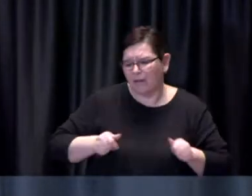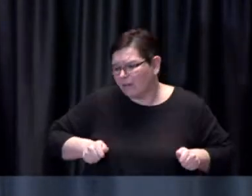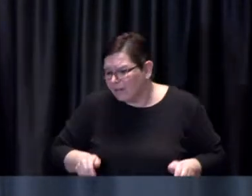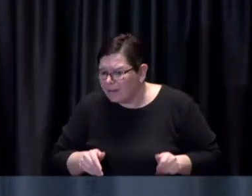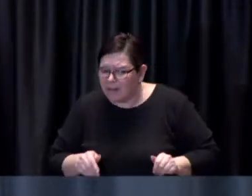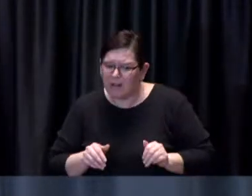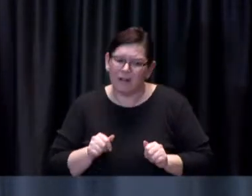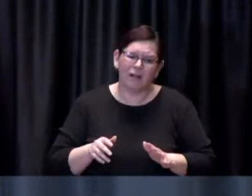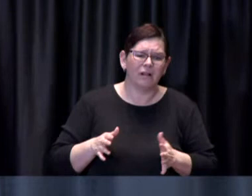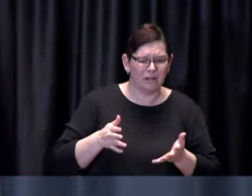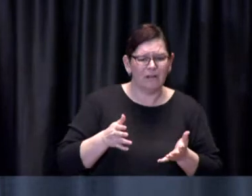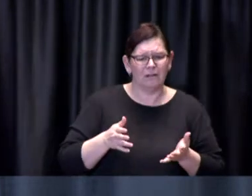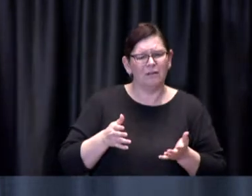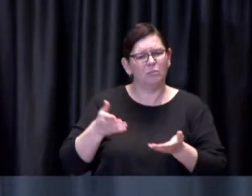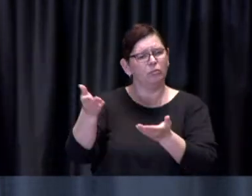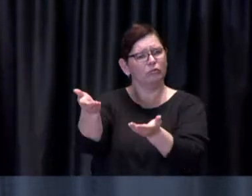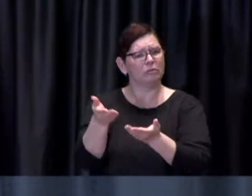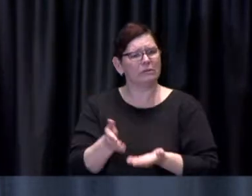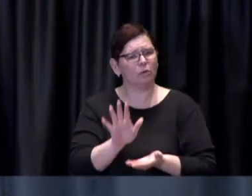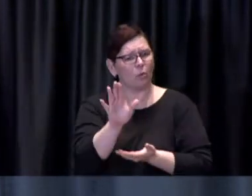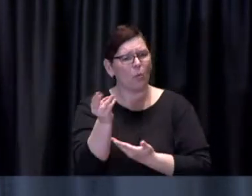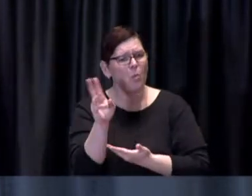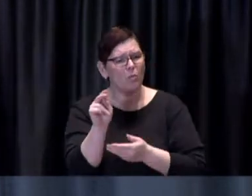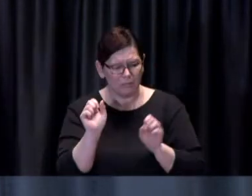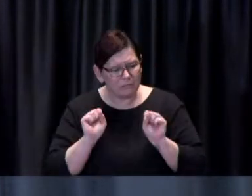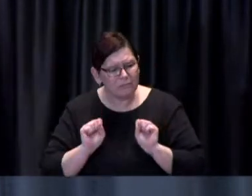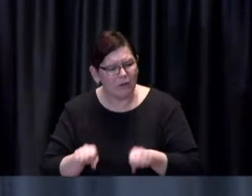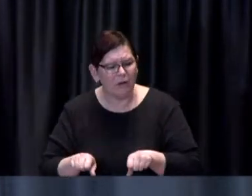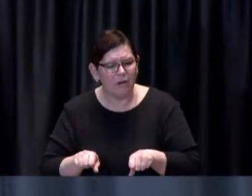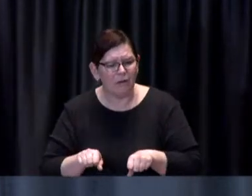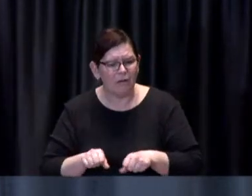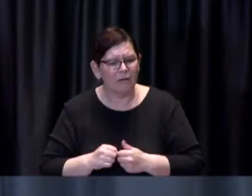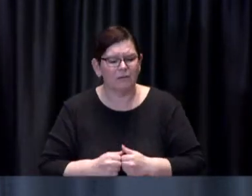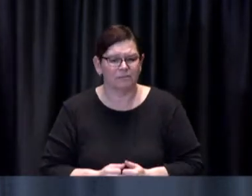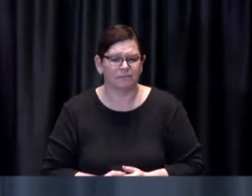to bring their device with them for their vaccine appointment, whenever possible.